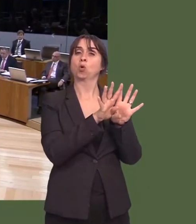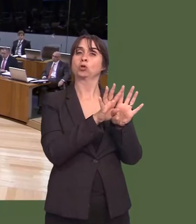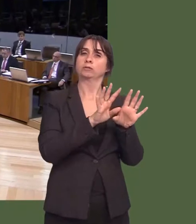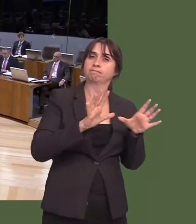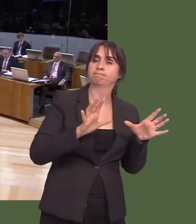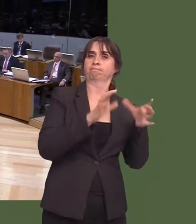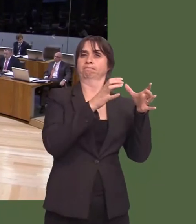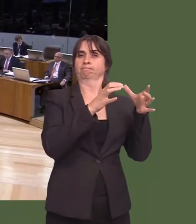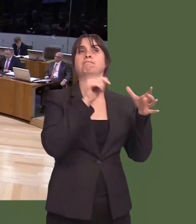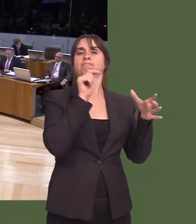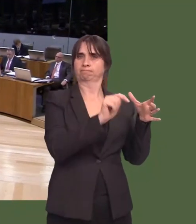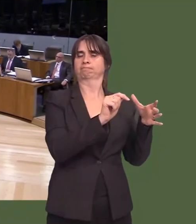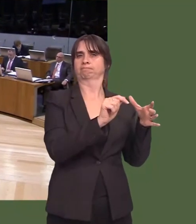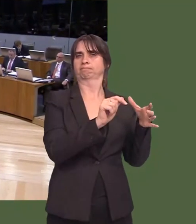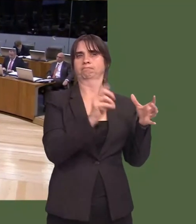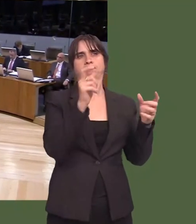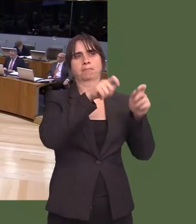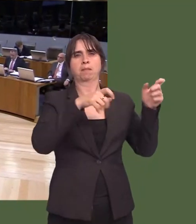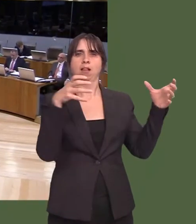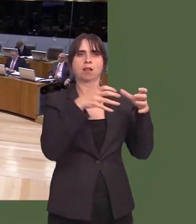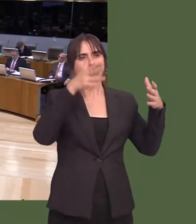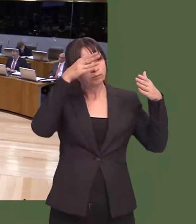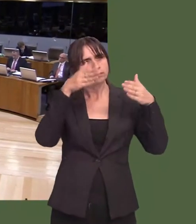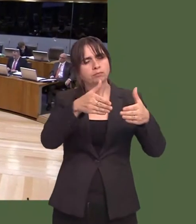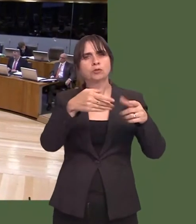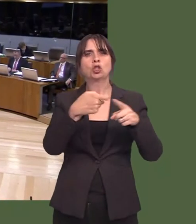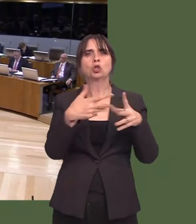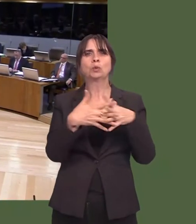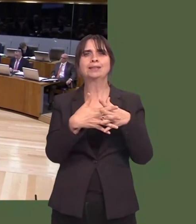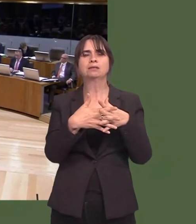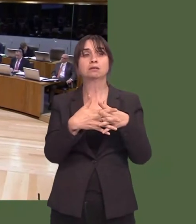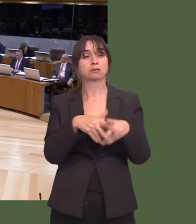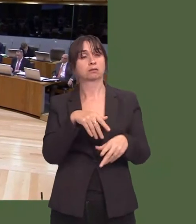Rydym niín gweithio gyda phartneriaid ar draws y Deyrnas Unedig ynglyn ‚ hynny.